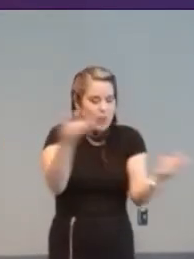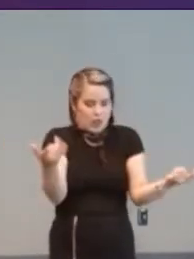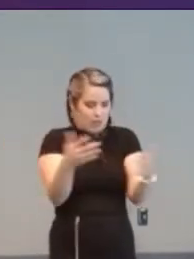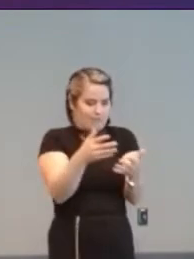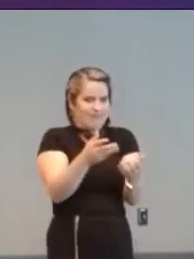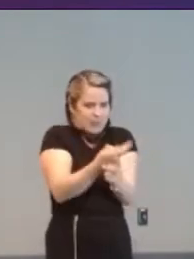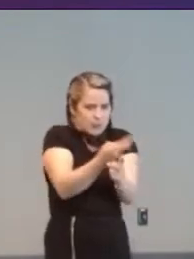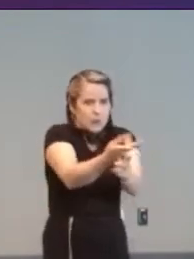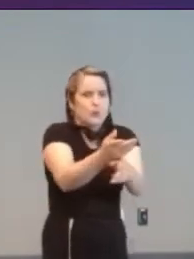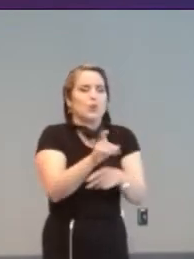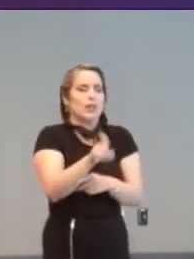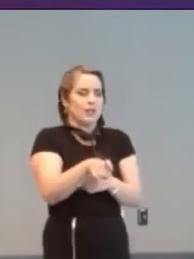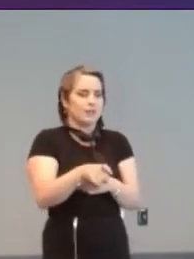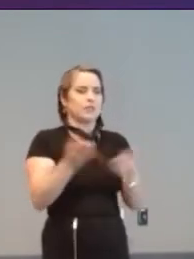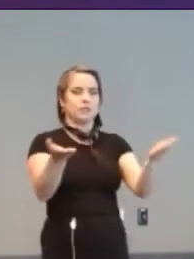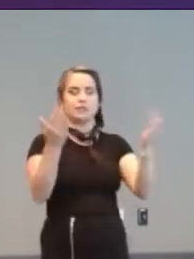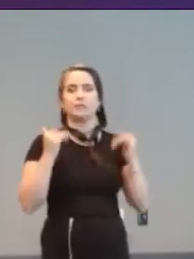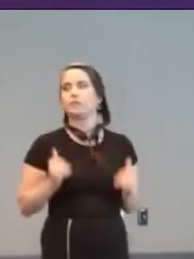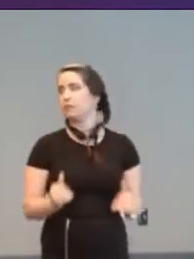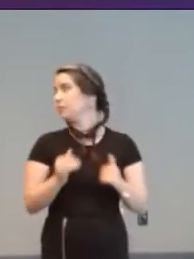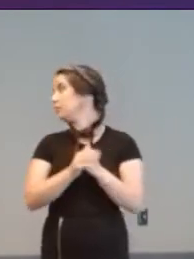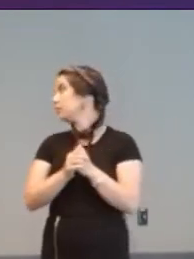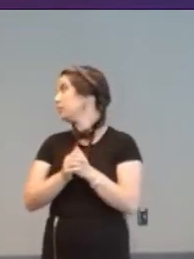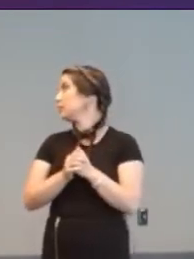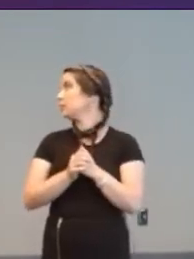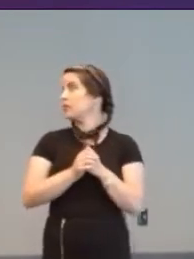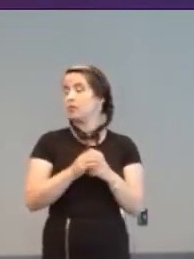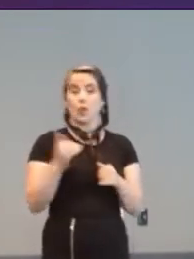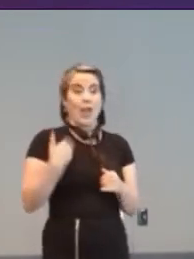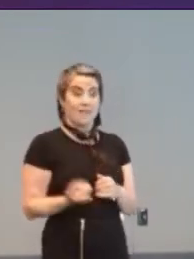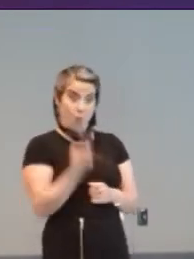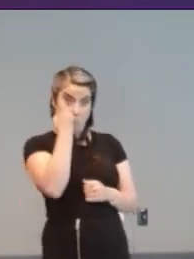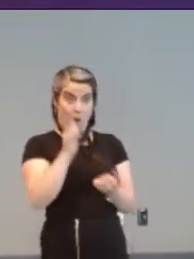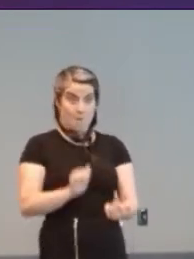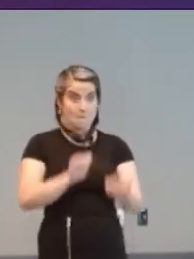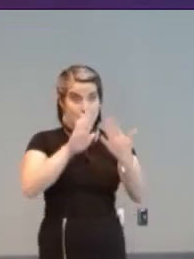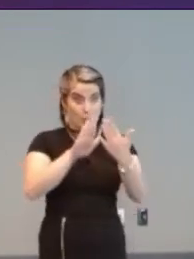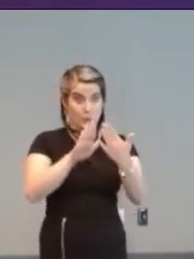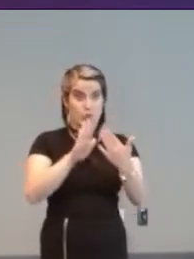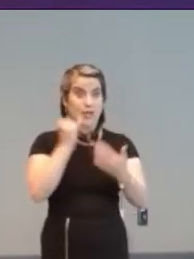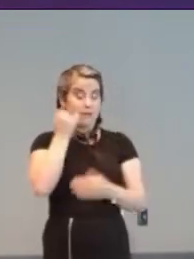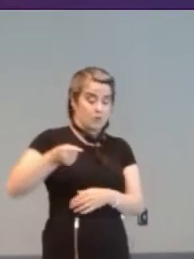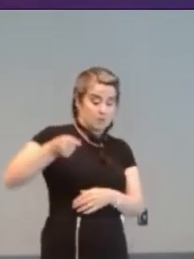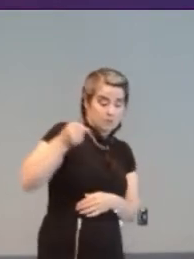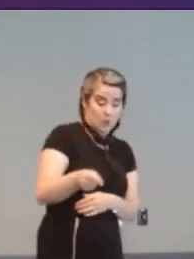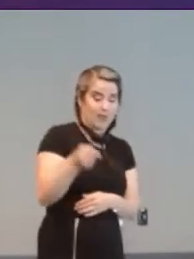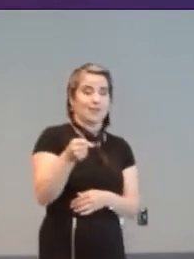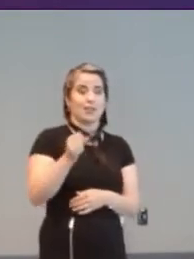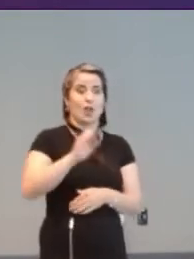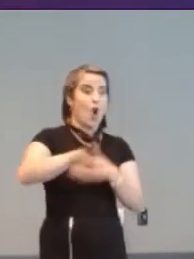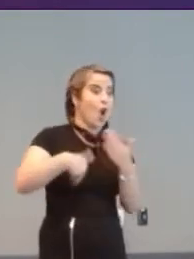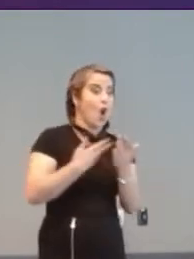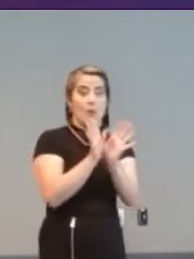the SAAB Night-panel button shows one way forward. When pressed, all but what matters is dimmed. In